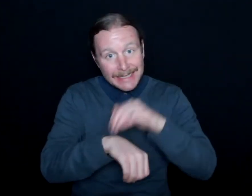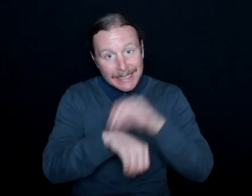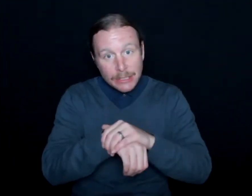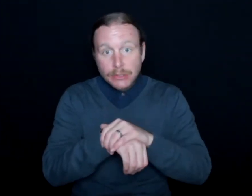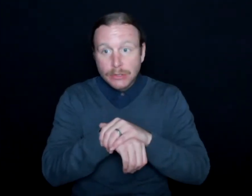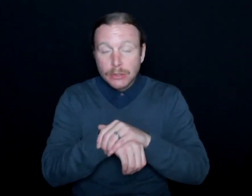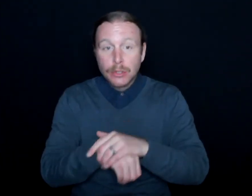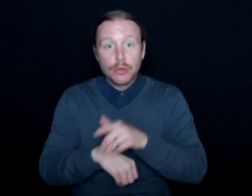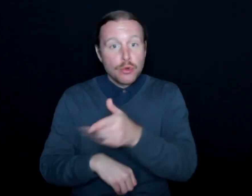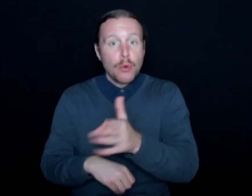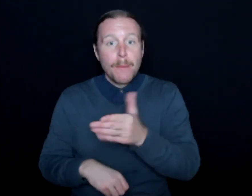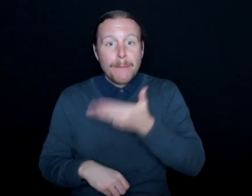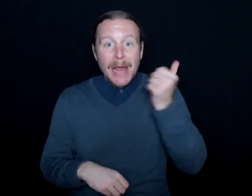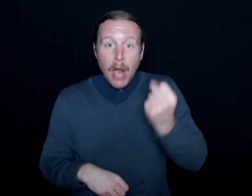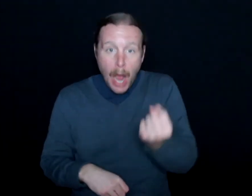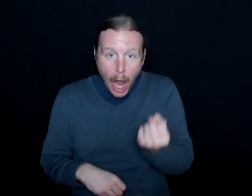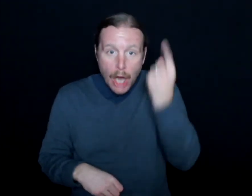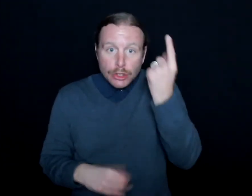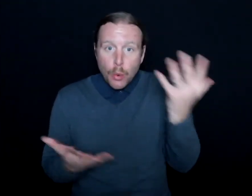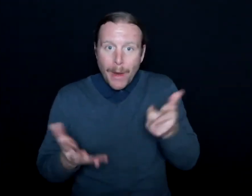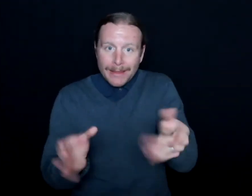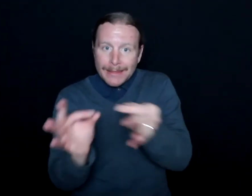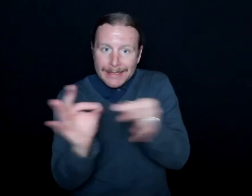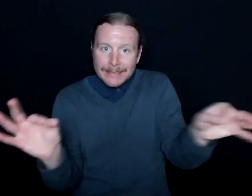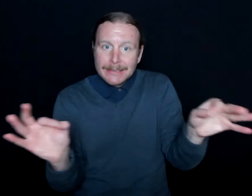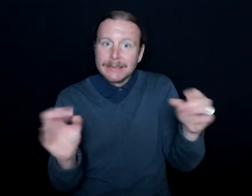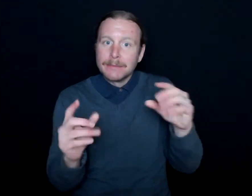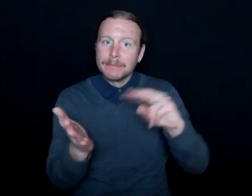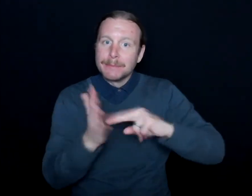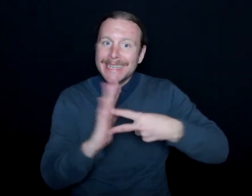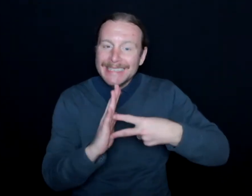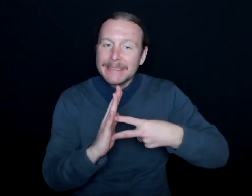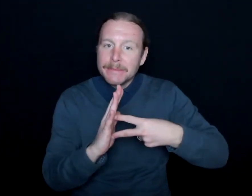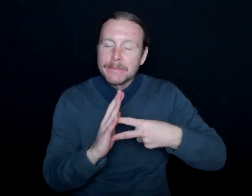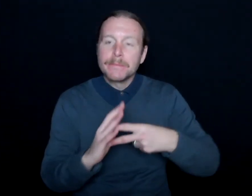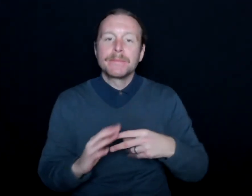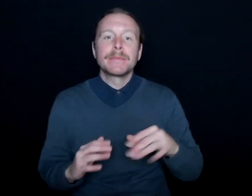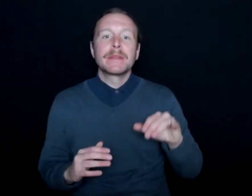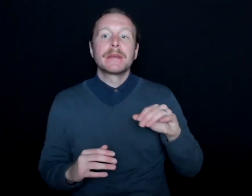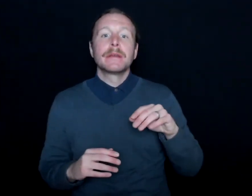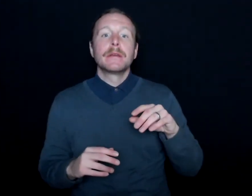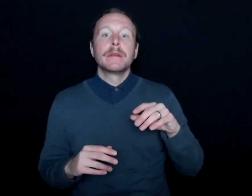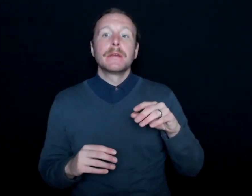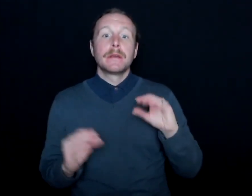and you better understand what all these words mean. I think, in terms of interpreting,